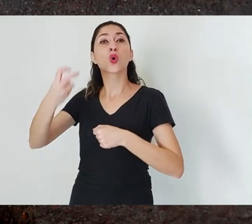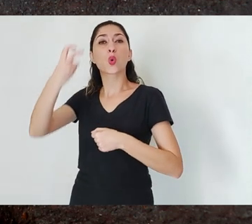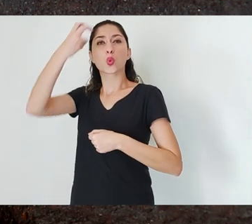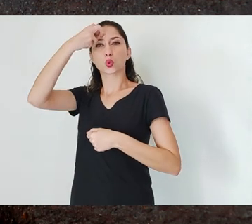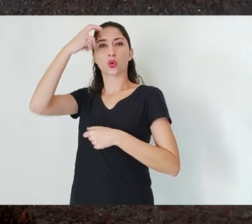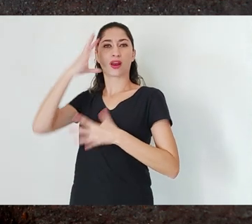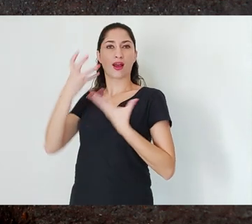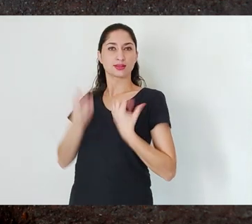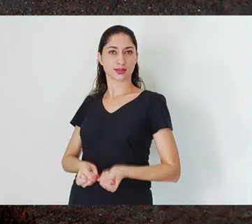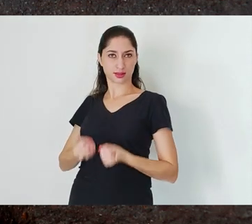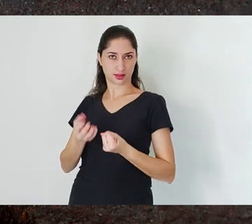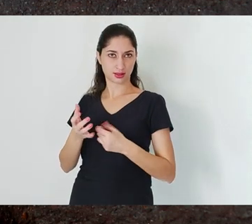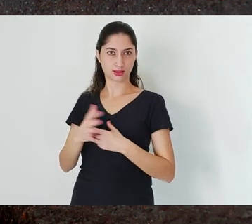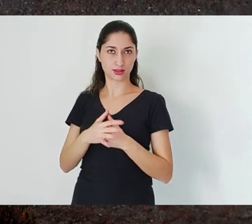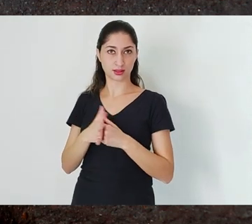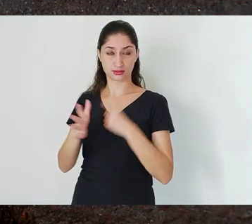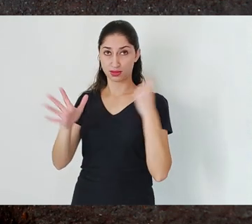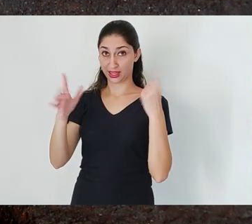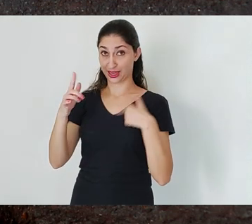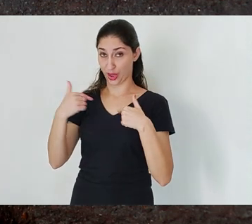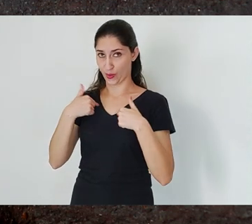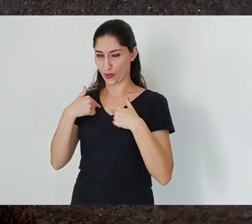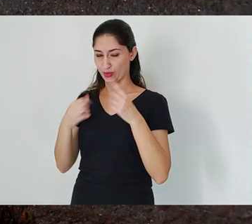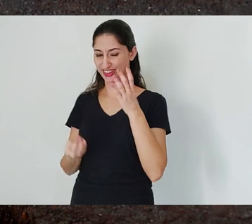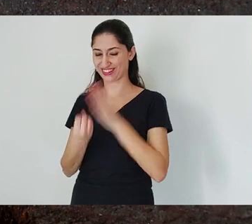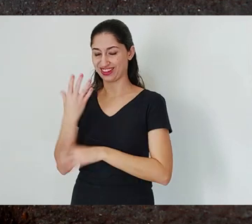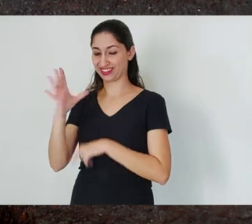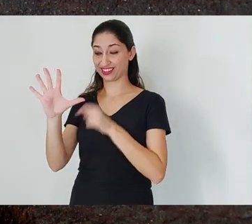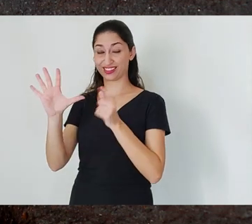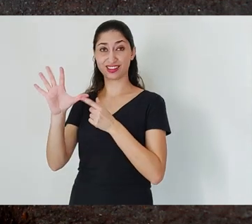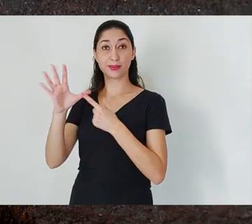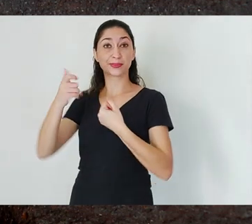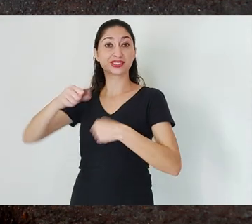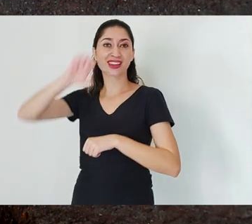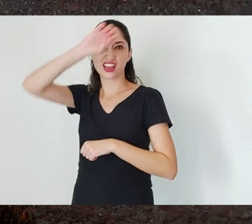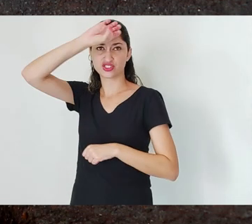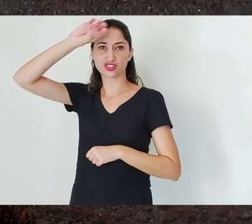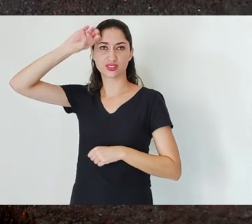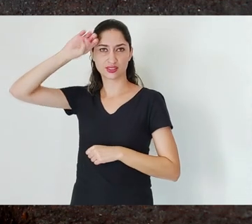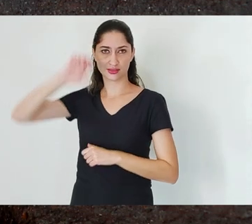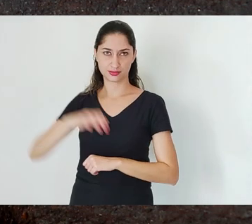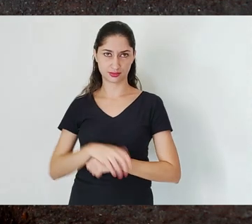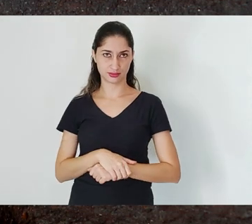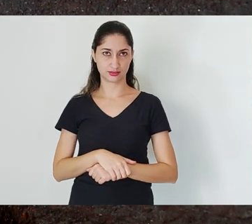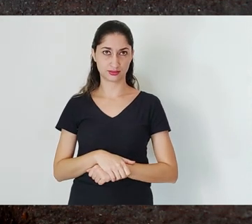and I at my own risk, created a fifth criteria, which is ethically driven. But this activity